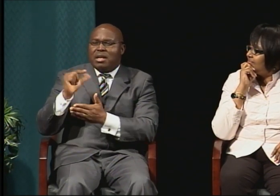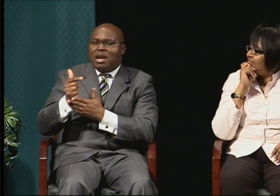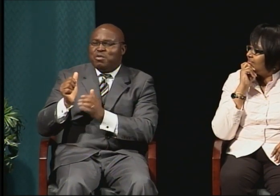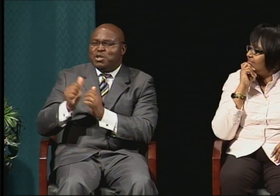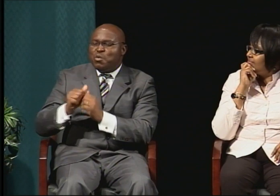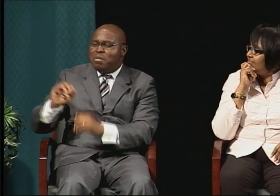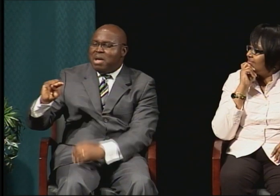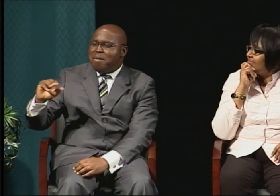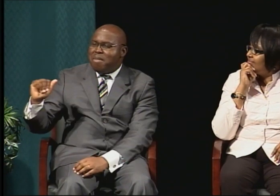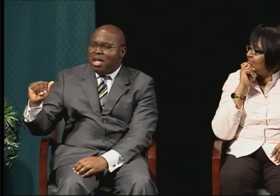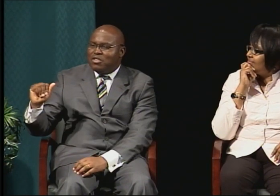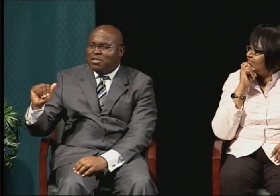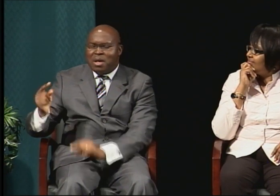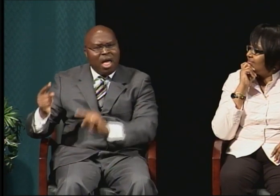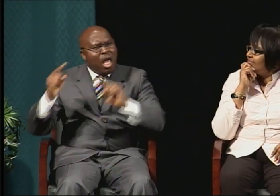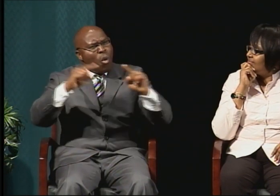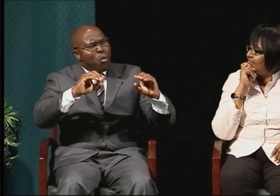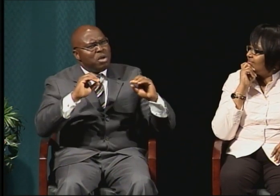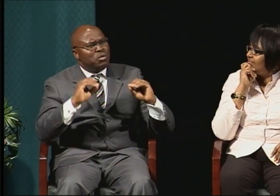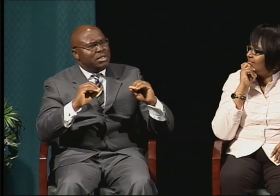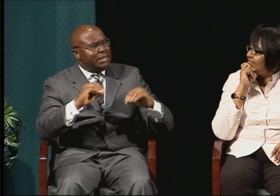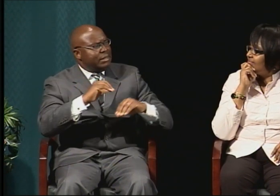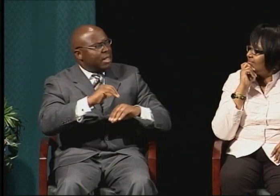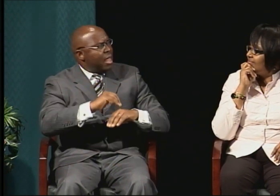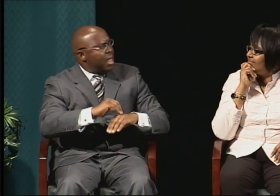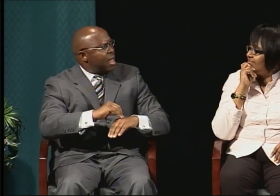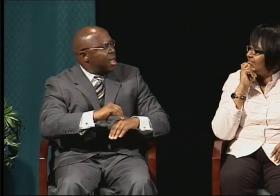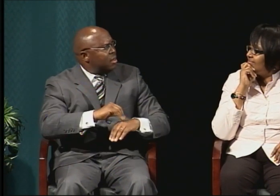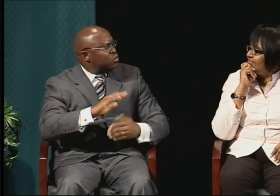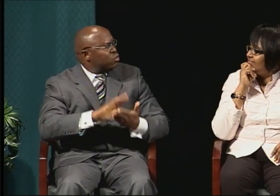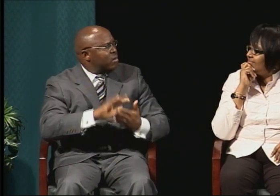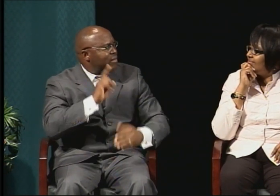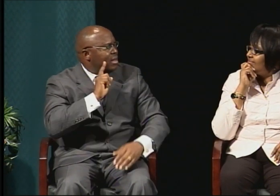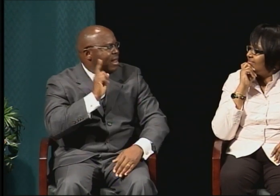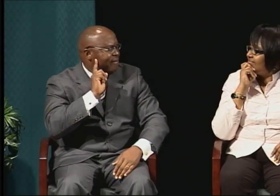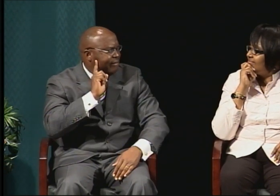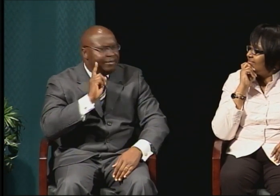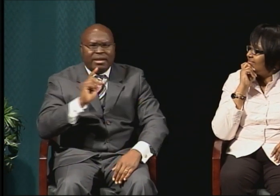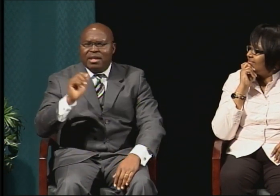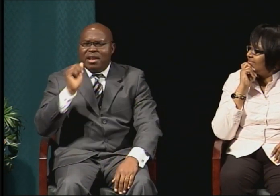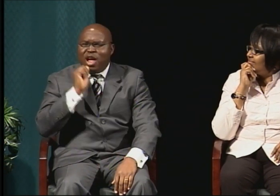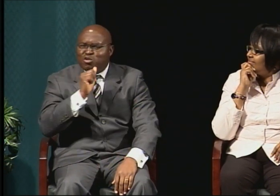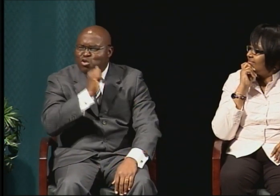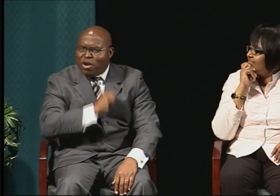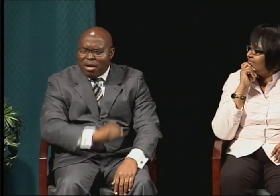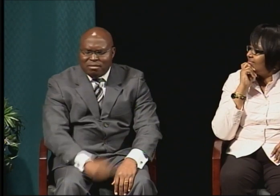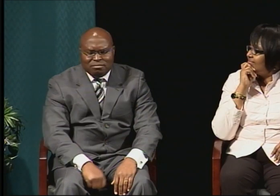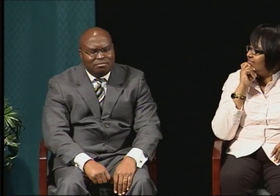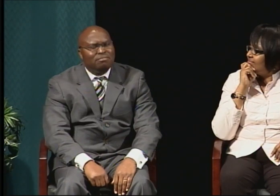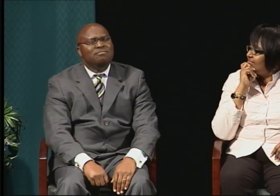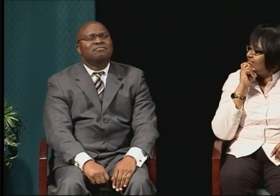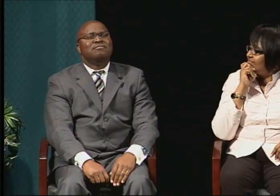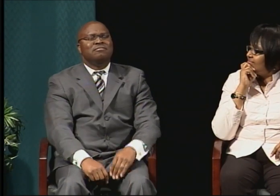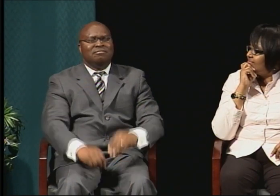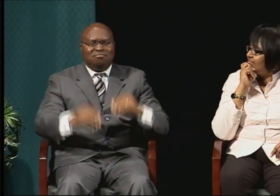I went to go teach at a School for the Deaf in Arizona. The experience was incredibly rich.